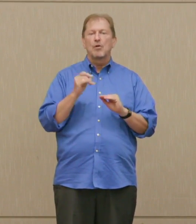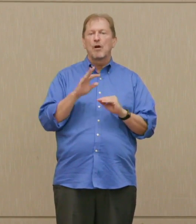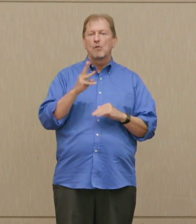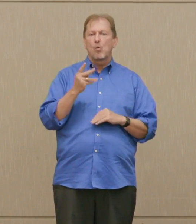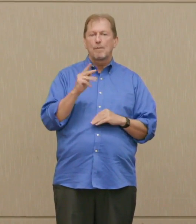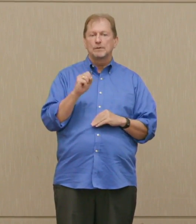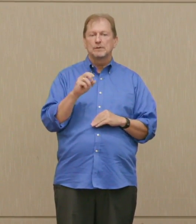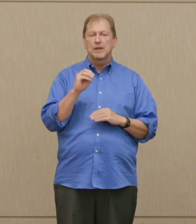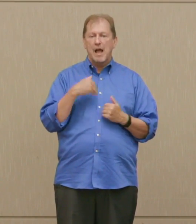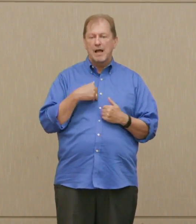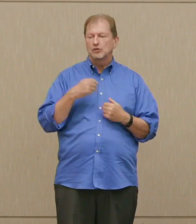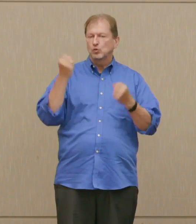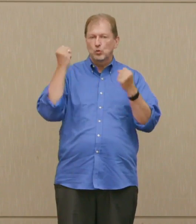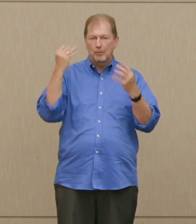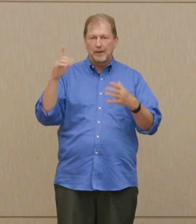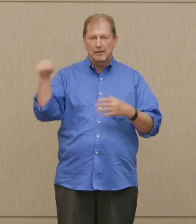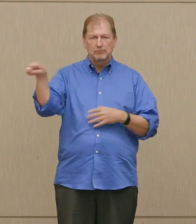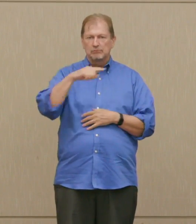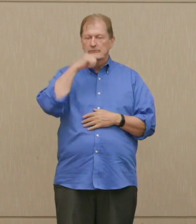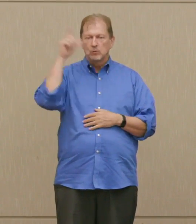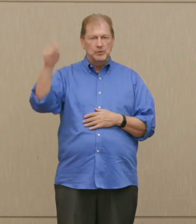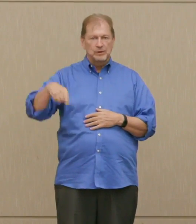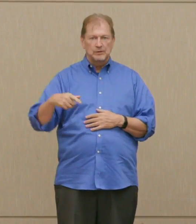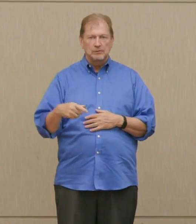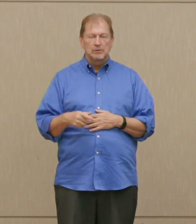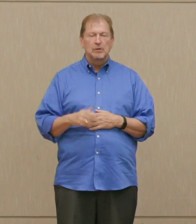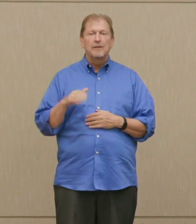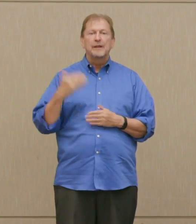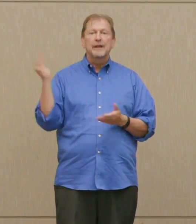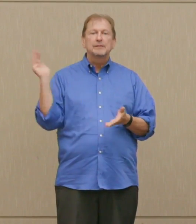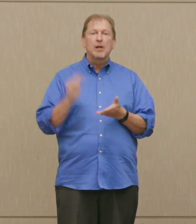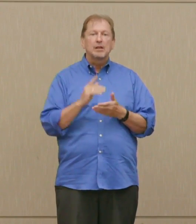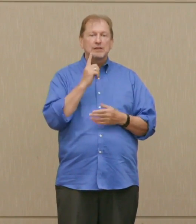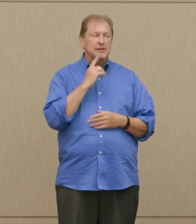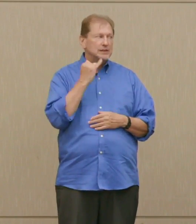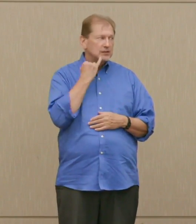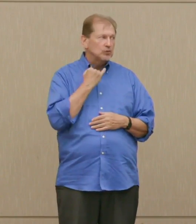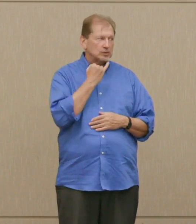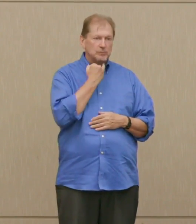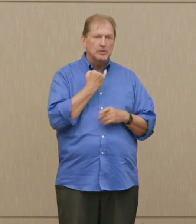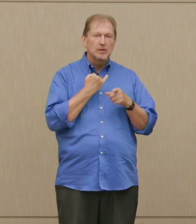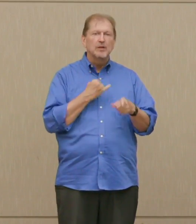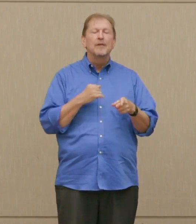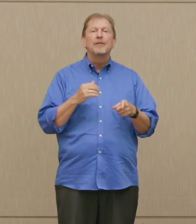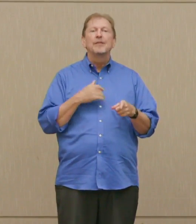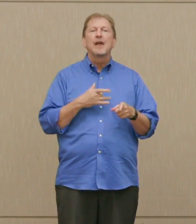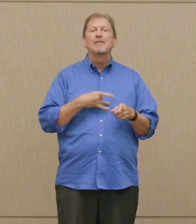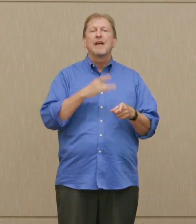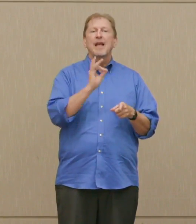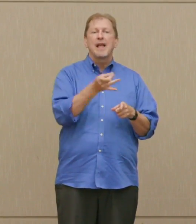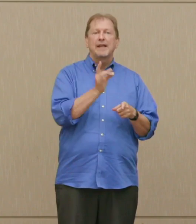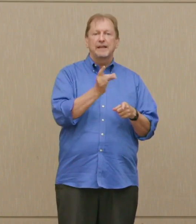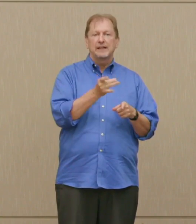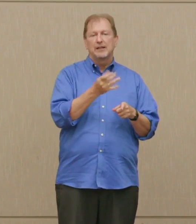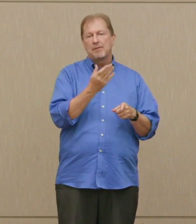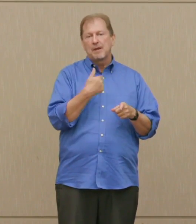The next smallest is Israel, which is said to have 80 weapons, may have 200.